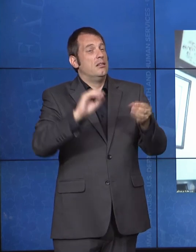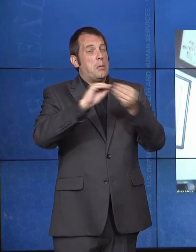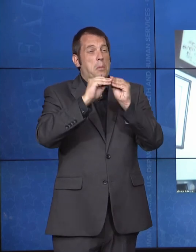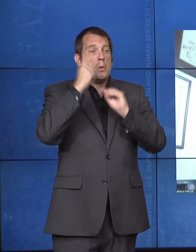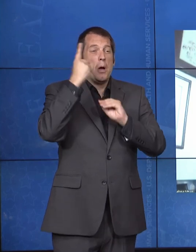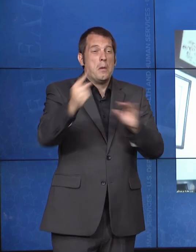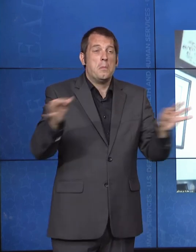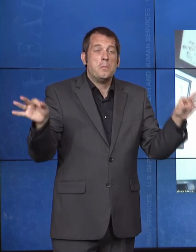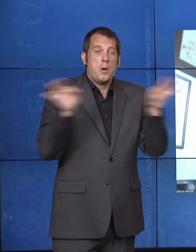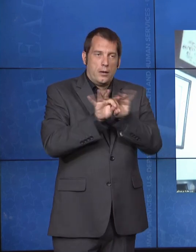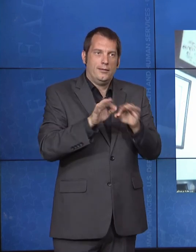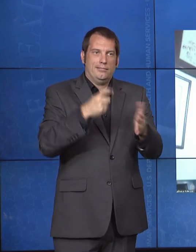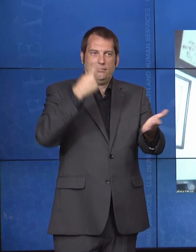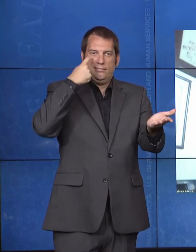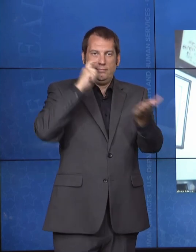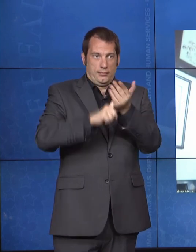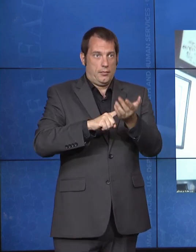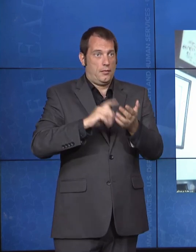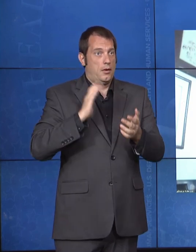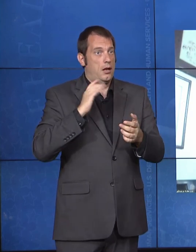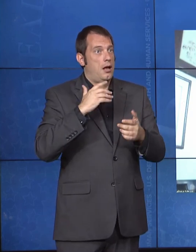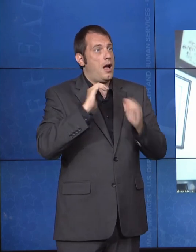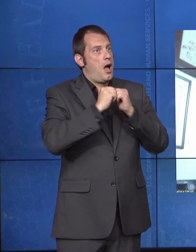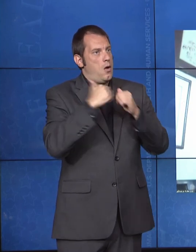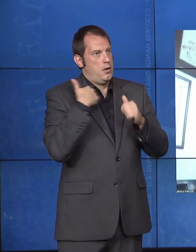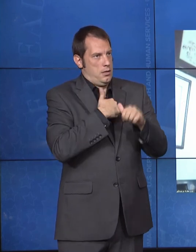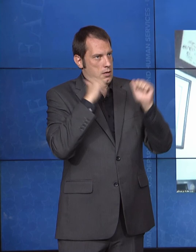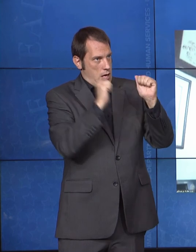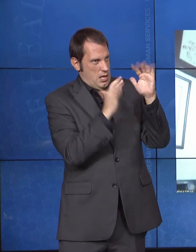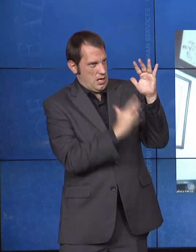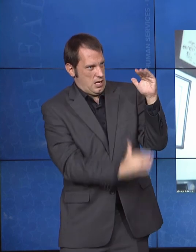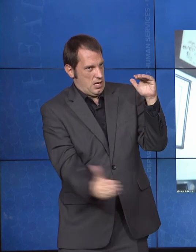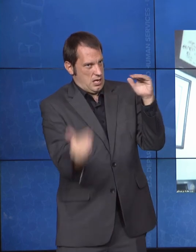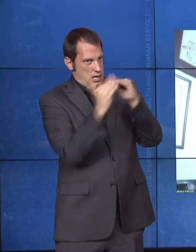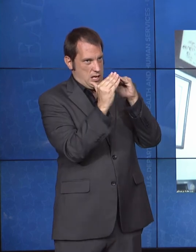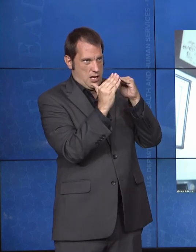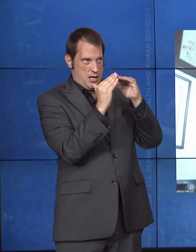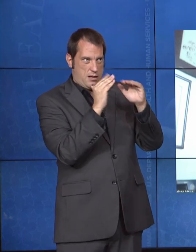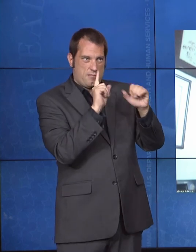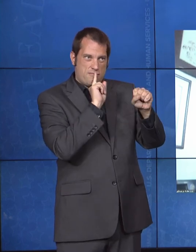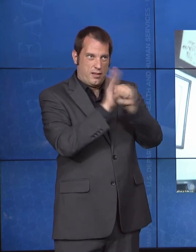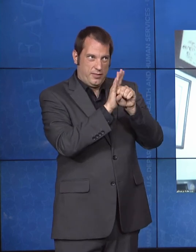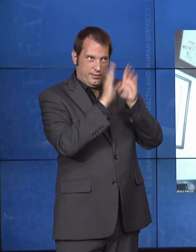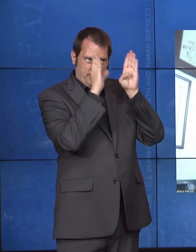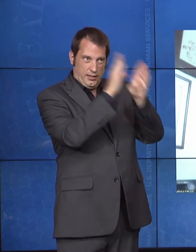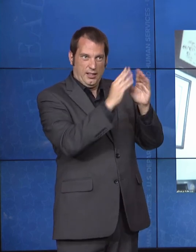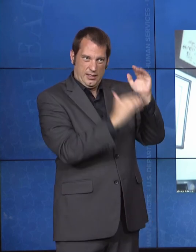equal opportunities and true inclusion that are the promise of the Americans with Disabilities Act.